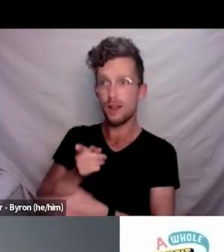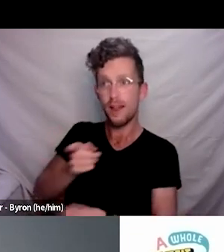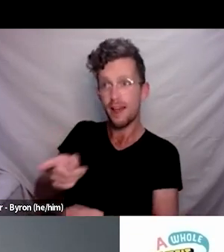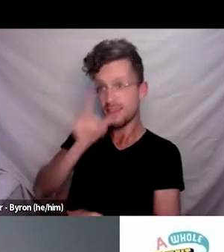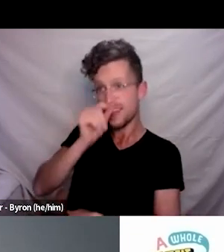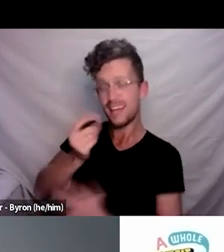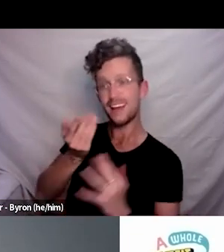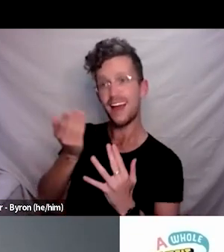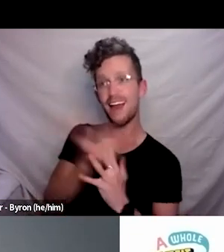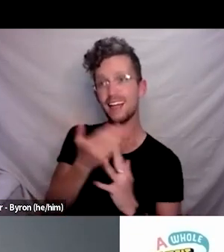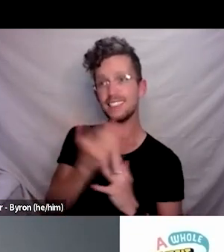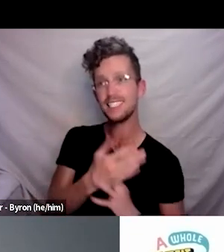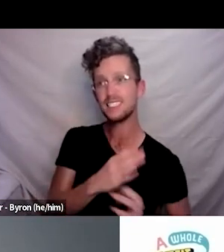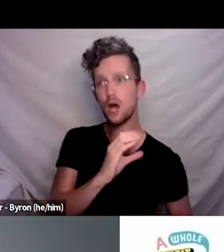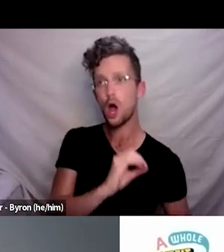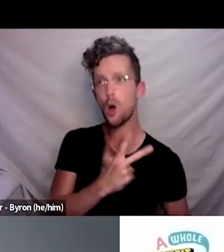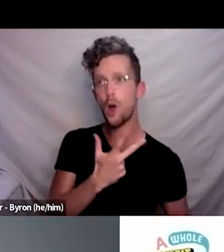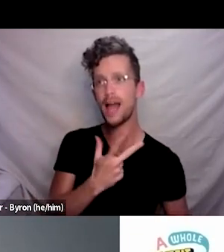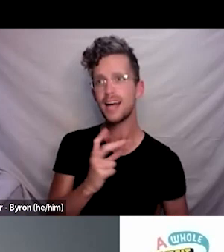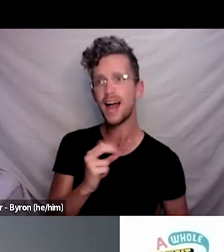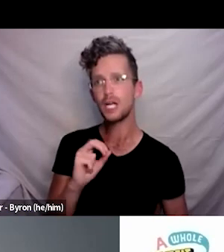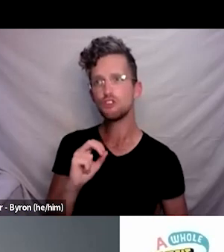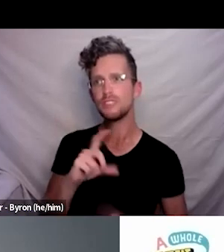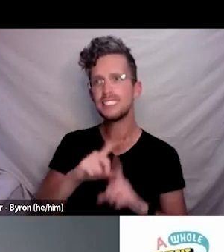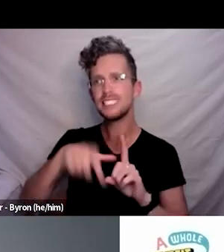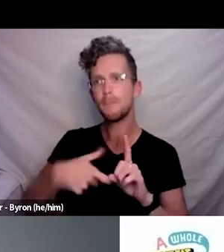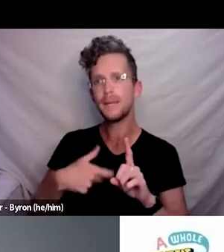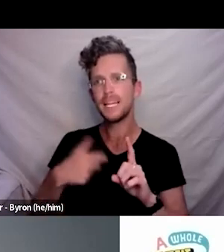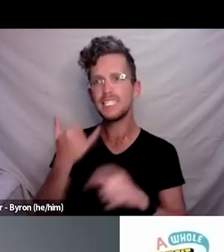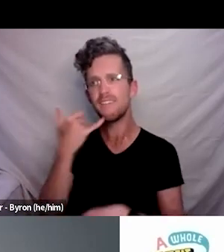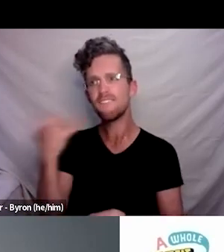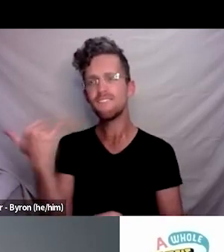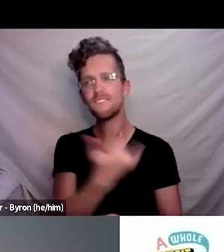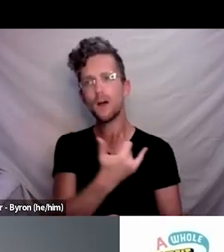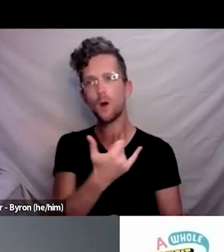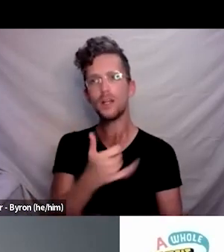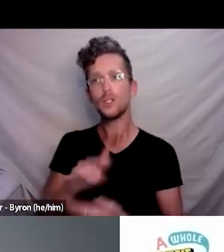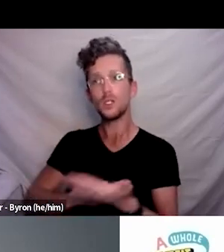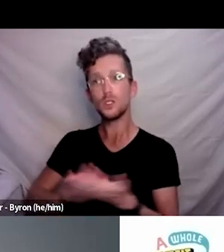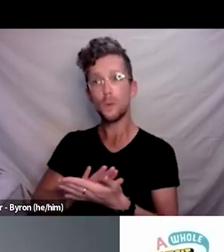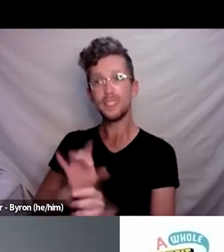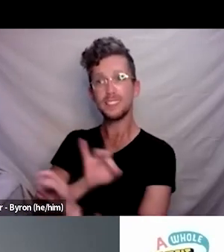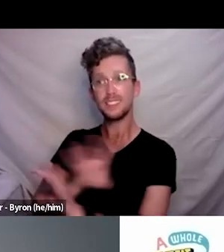because actually, then they can take care of some of that coordination of things and making sure that the right information